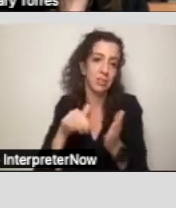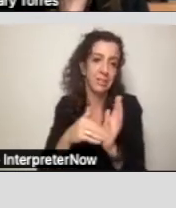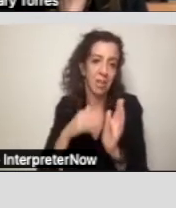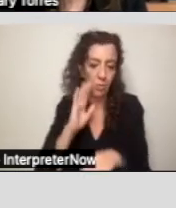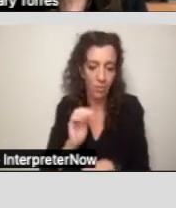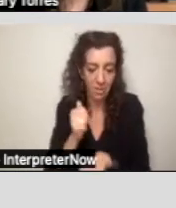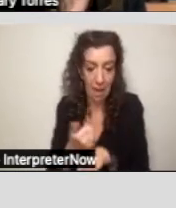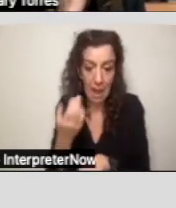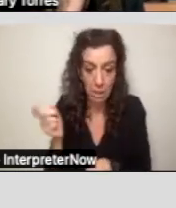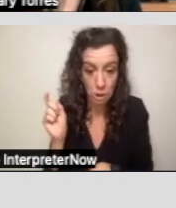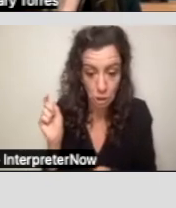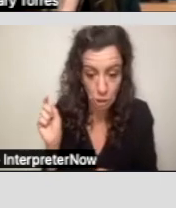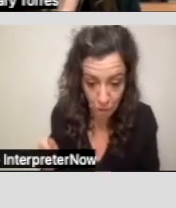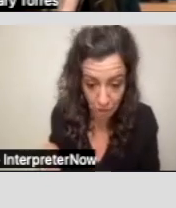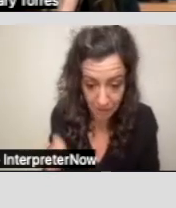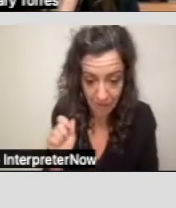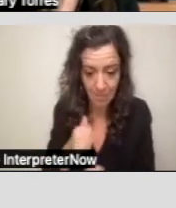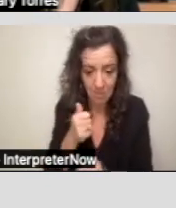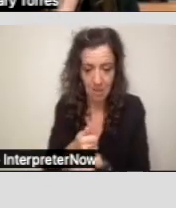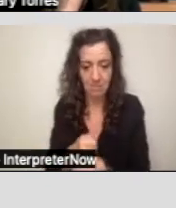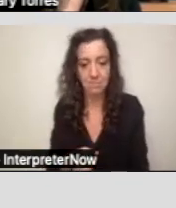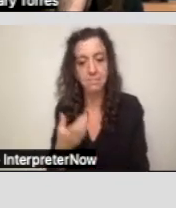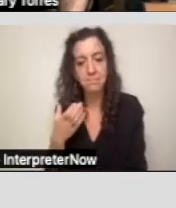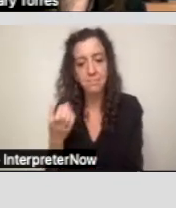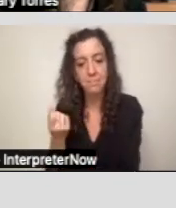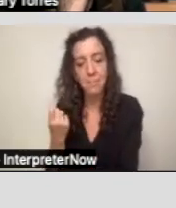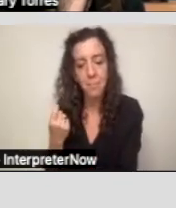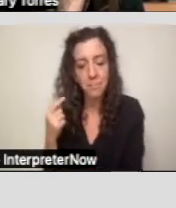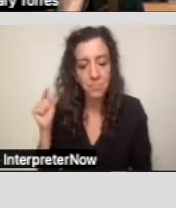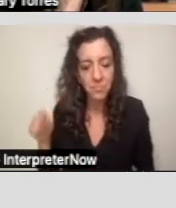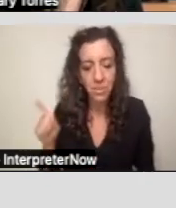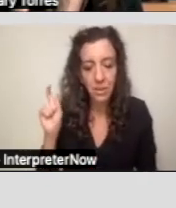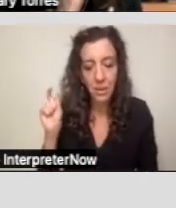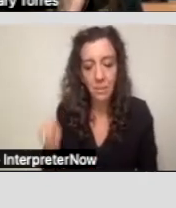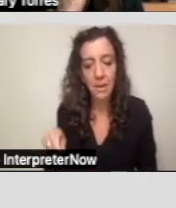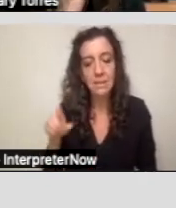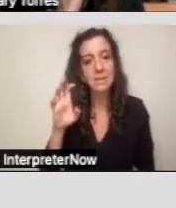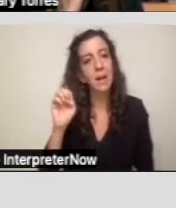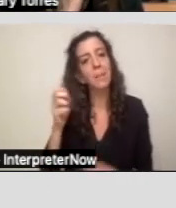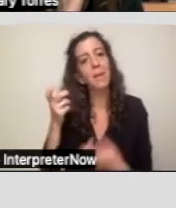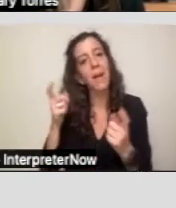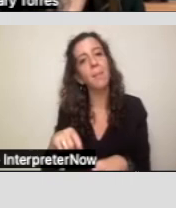implement. And this must be held every three years, but it's usually every year.